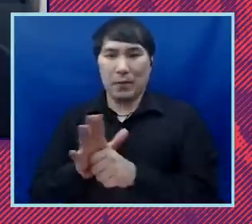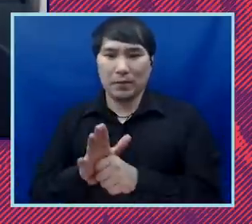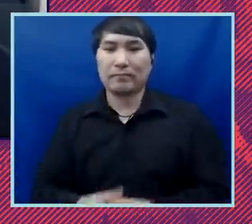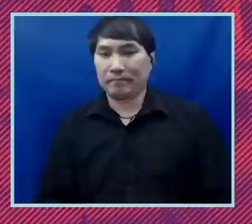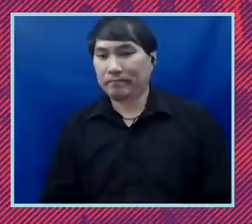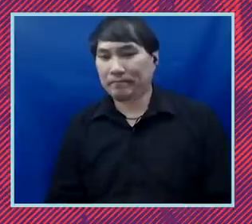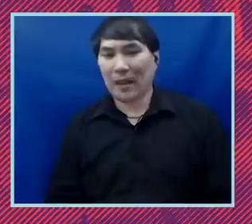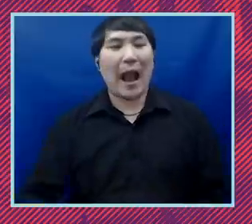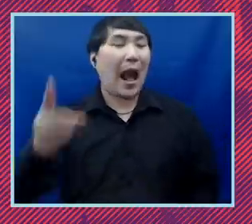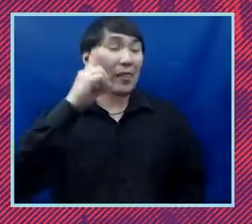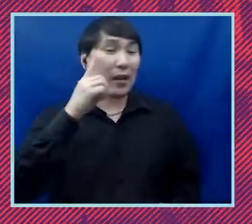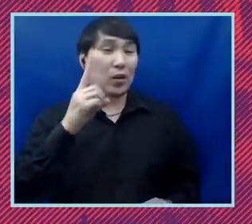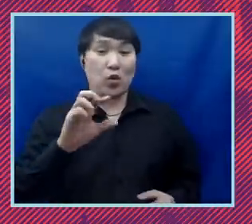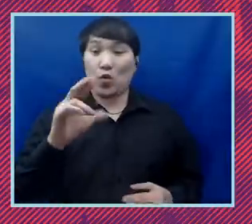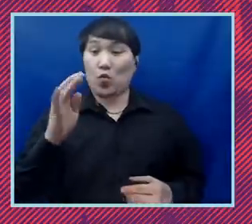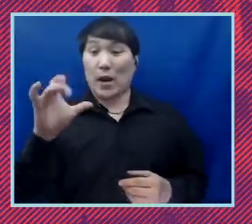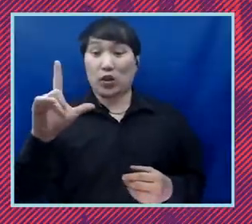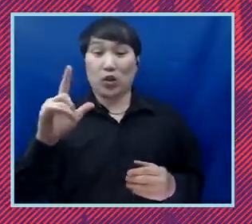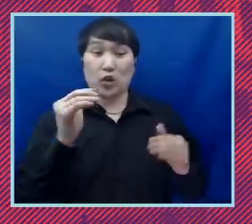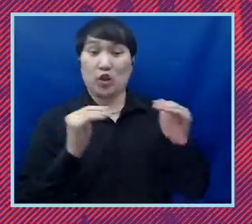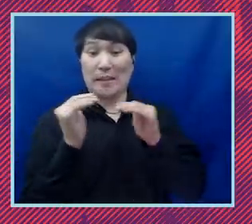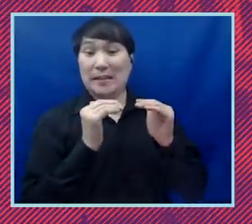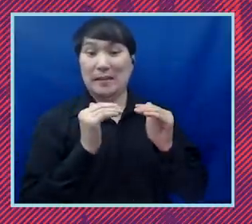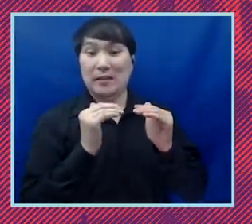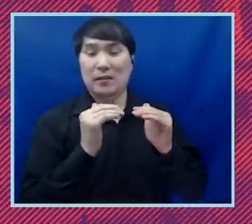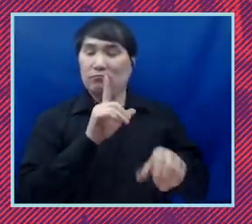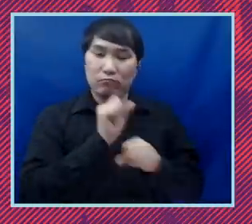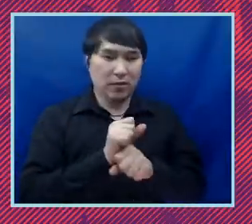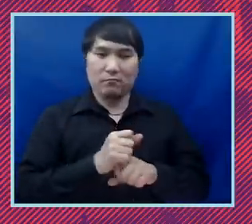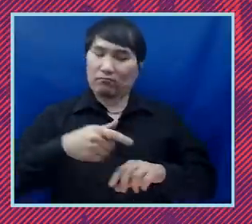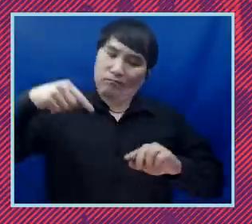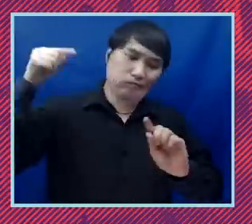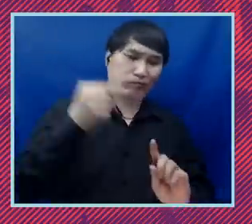I think that racial justice has been core to our work since our founding. And as you mentioned, we